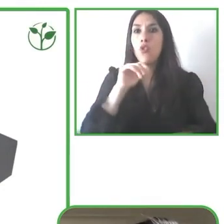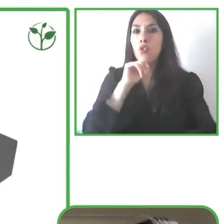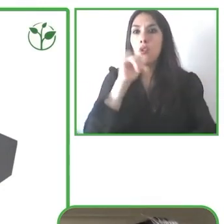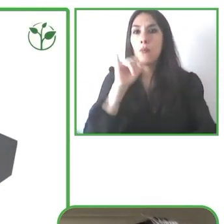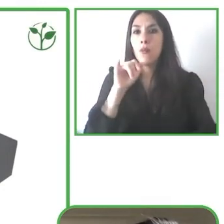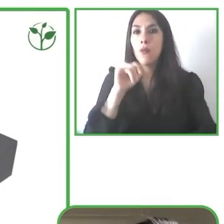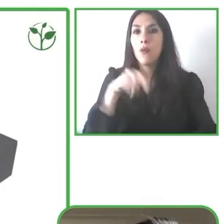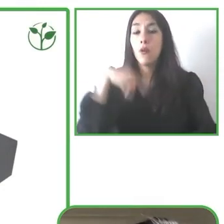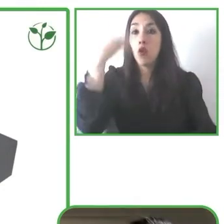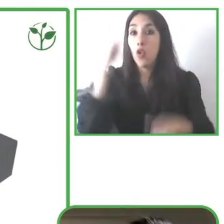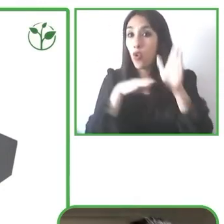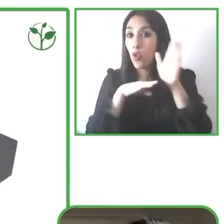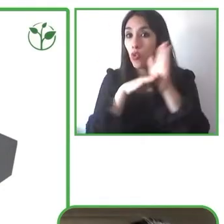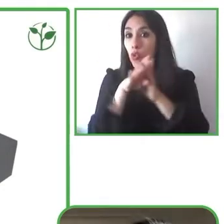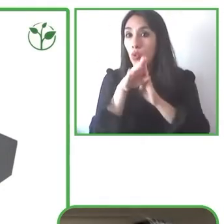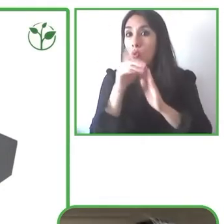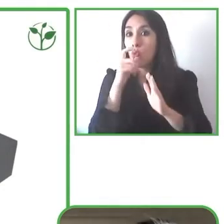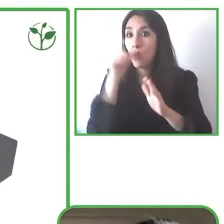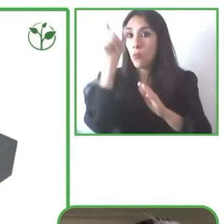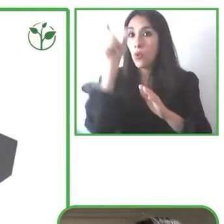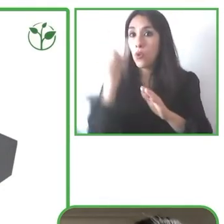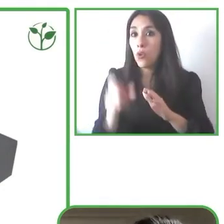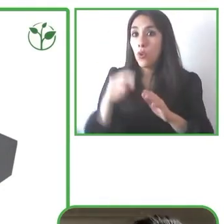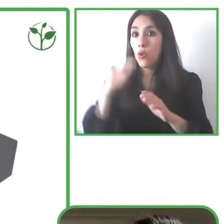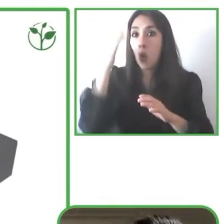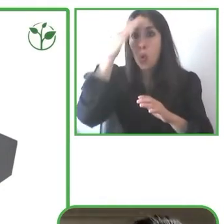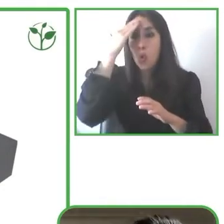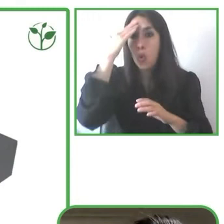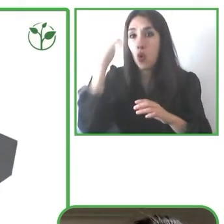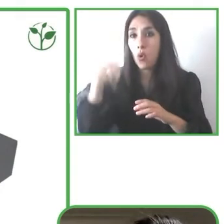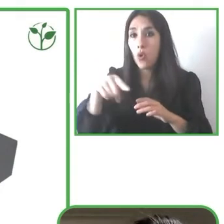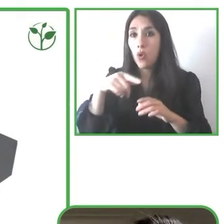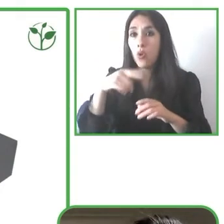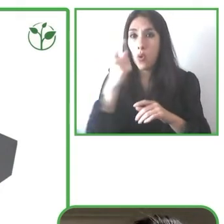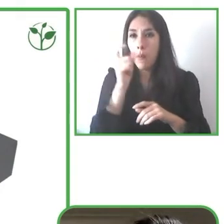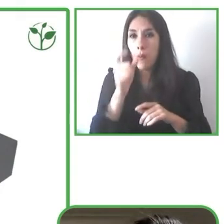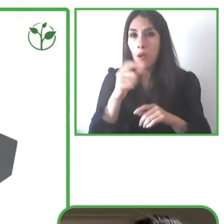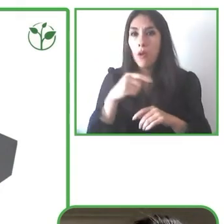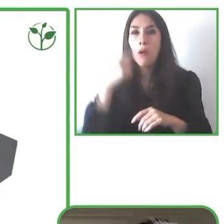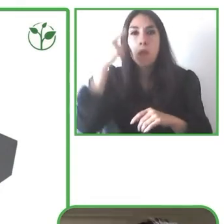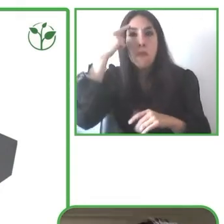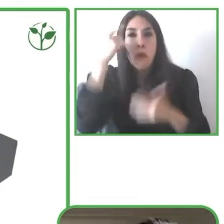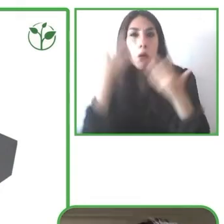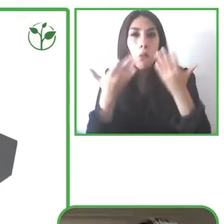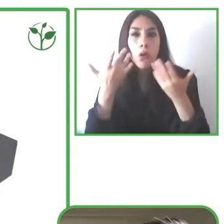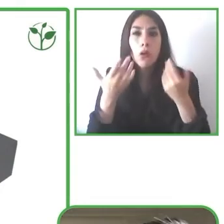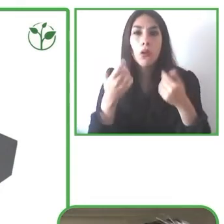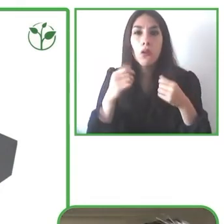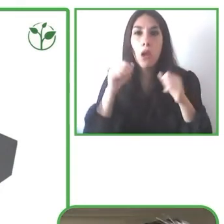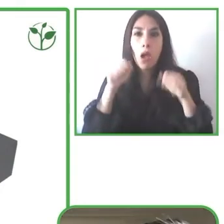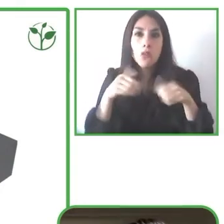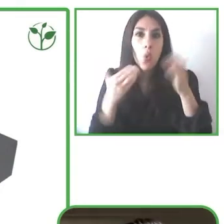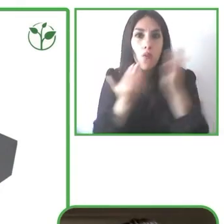It's a plug-and-play system because it takes us only five minutes to plug it into the wheelchair and we offer a lot of support from far